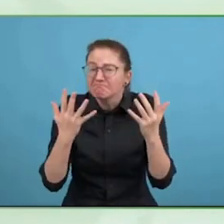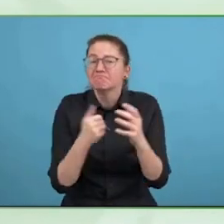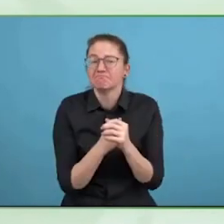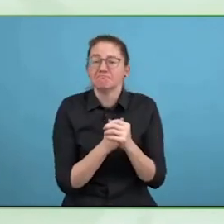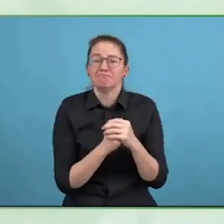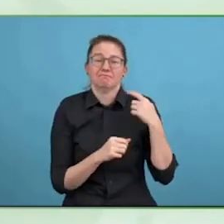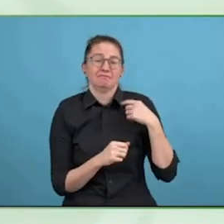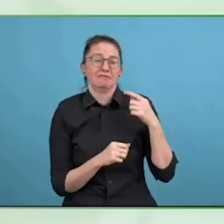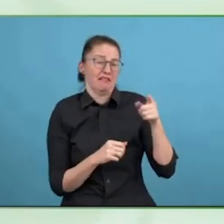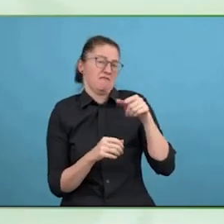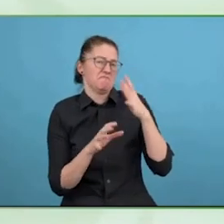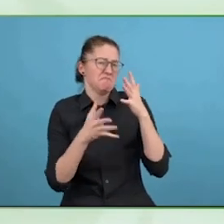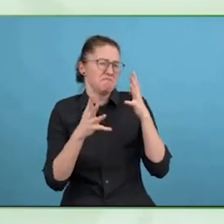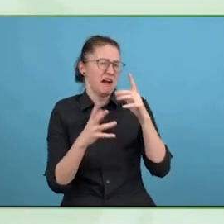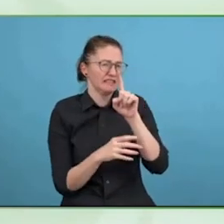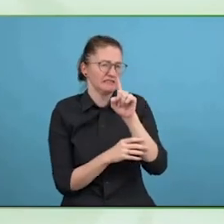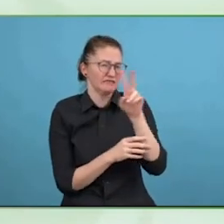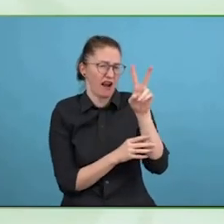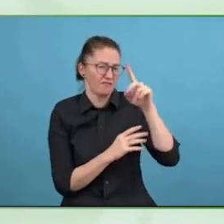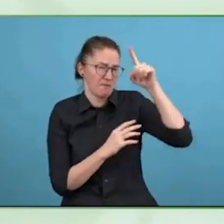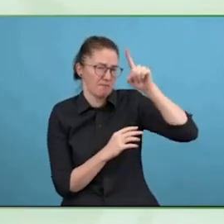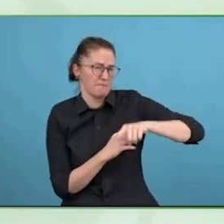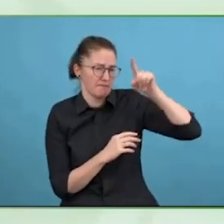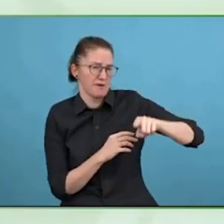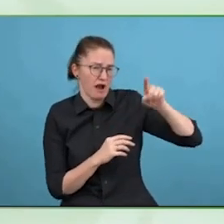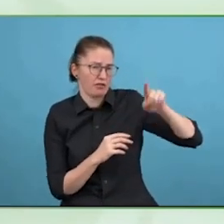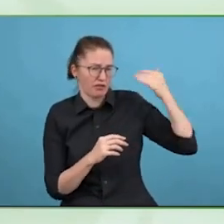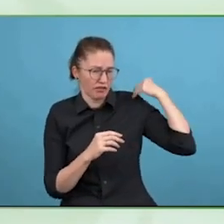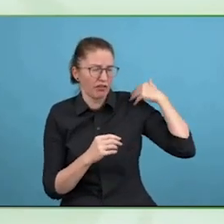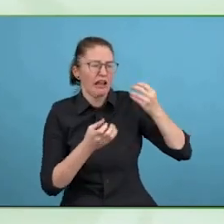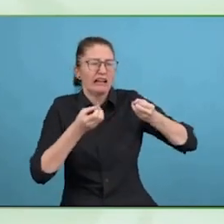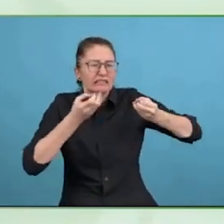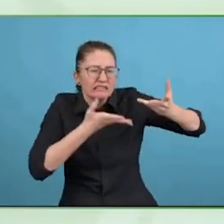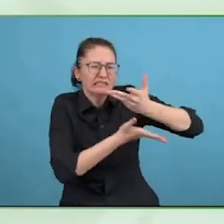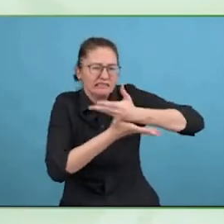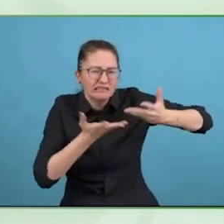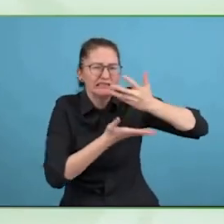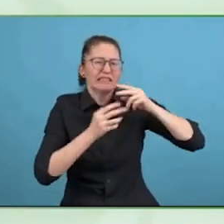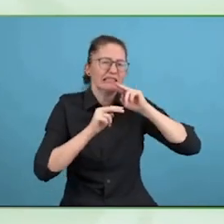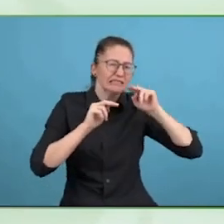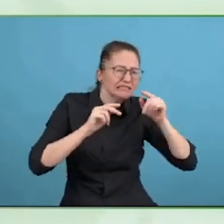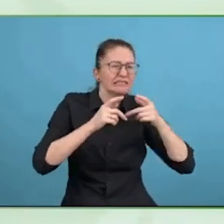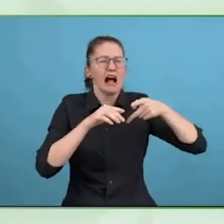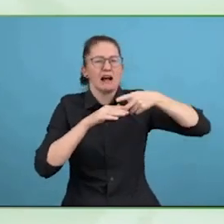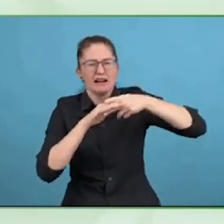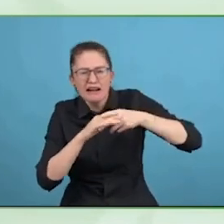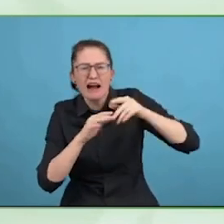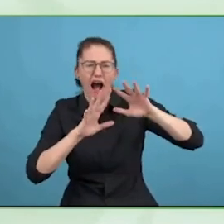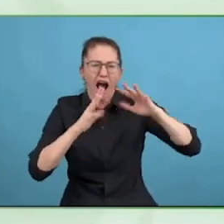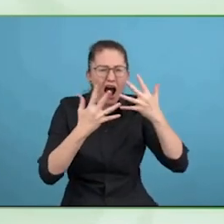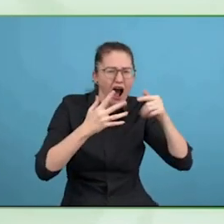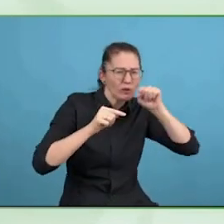private sector business leaders who are being asked to improve their performance were getting very confused by all the conflicting